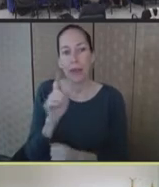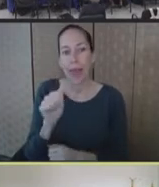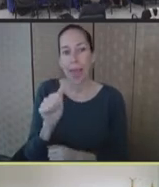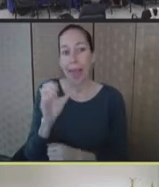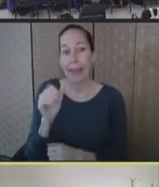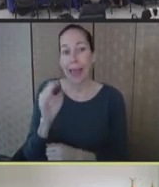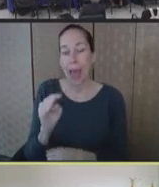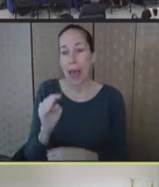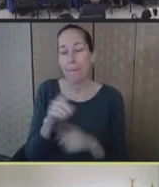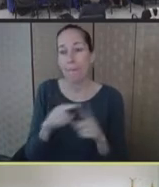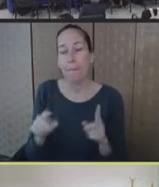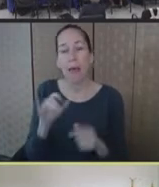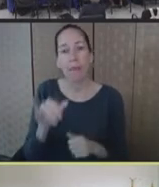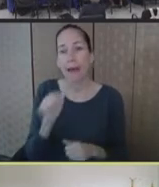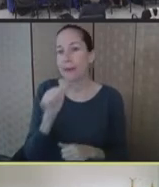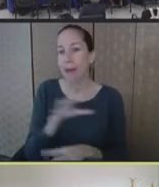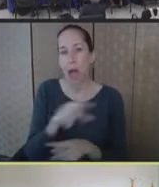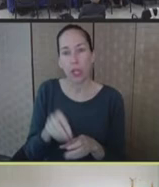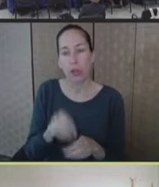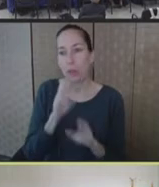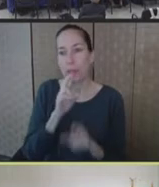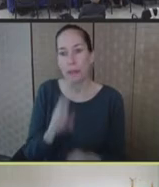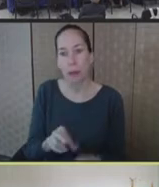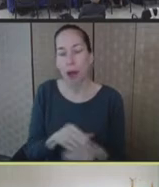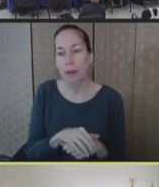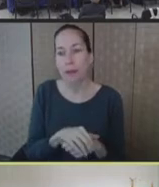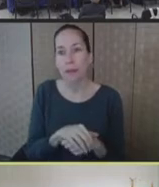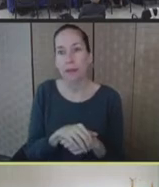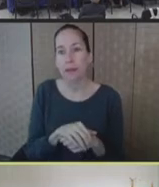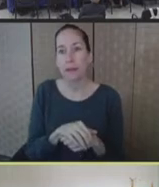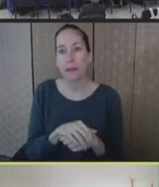of the response. And at this stage, barring some dramatic change, we don't anticipate it